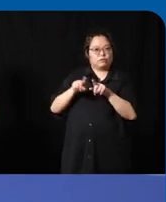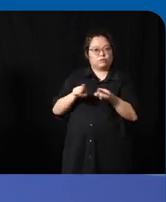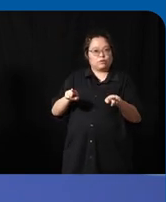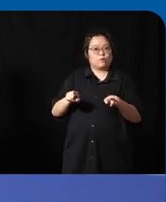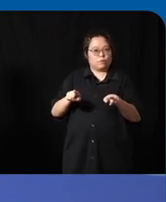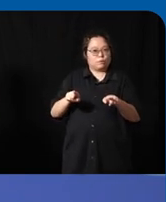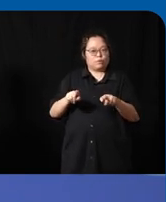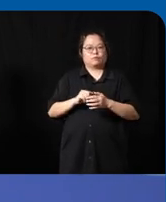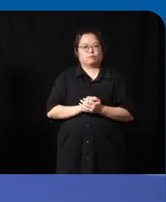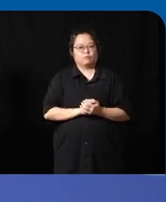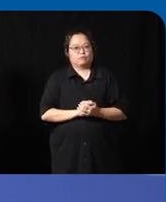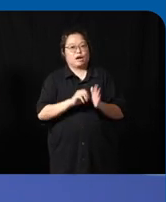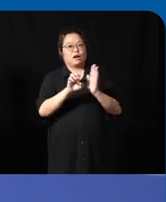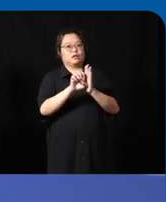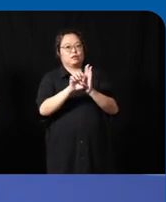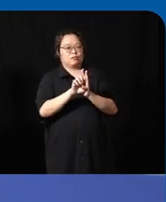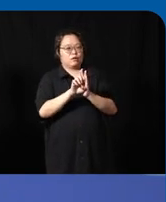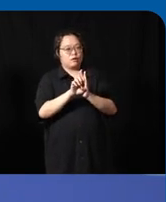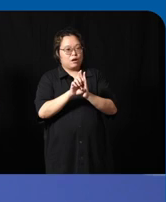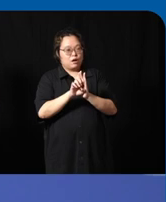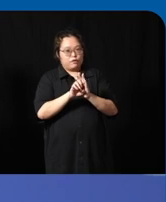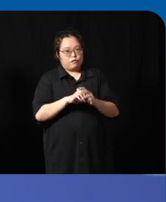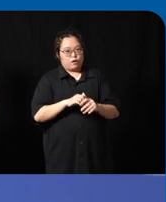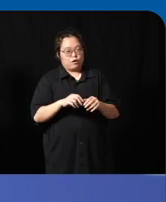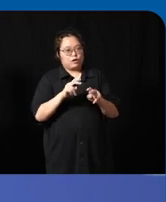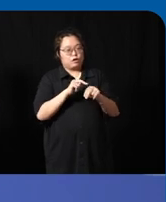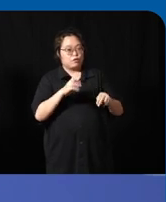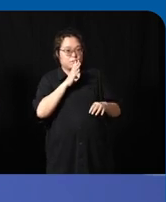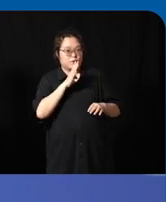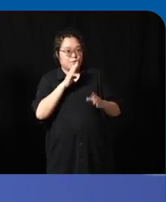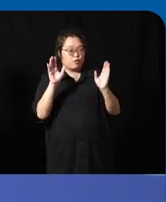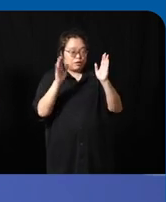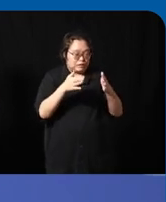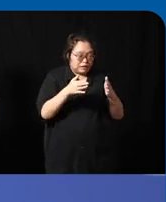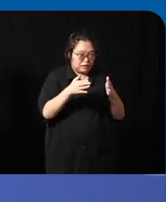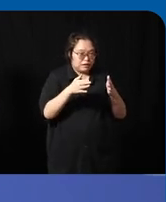designing for the non-speaking artistic community allows us to become more aware of